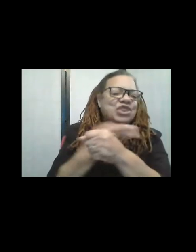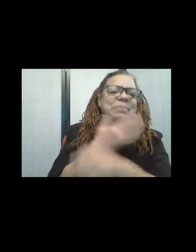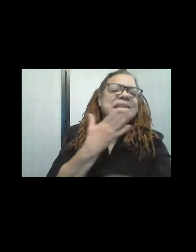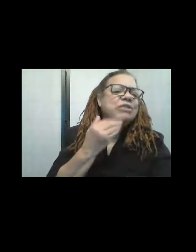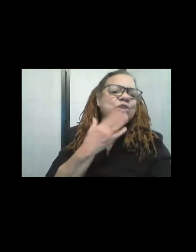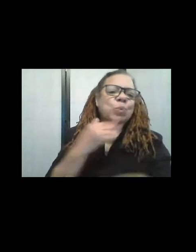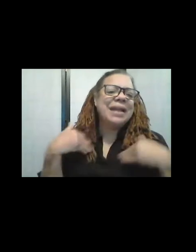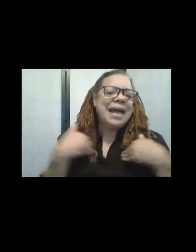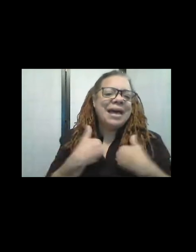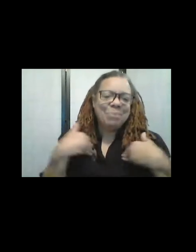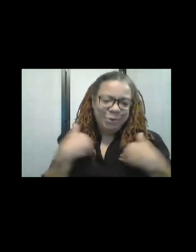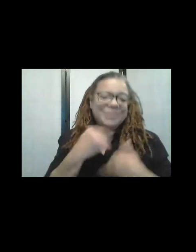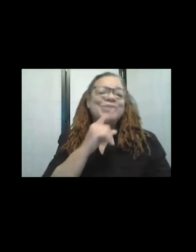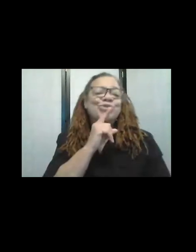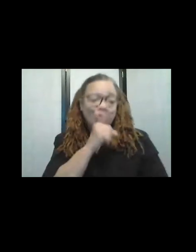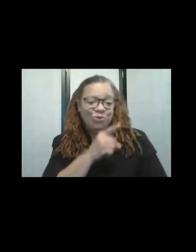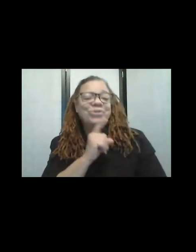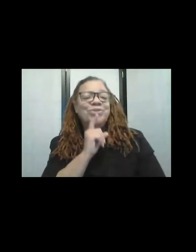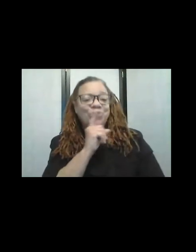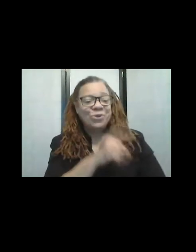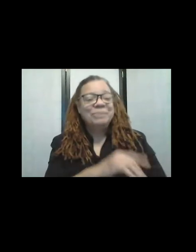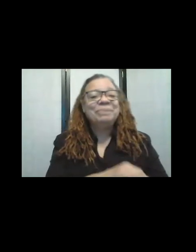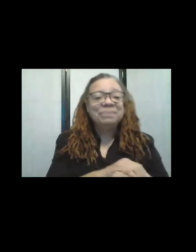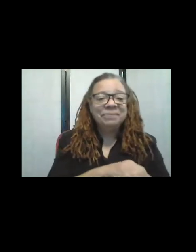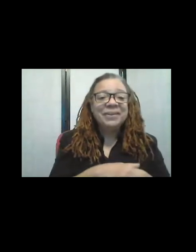They are! They are! So, speaking of photographs,